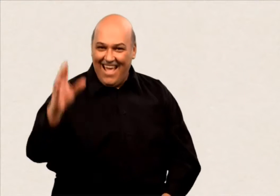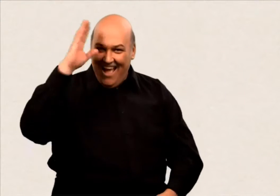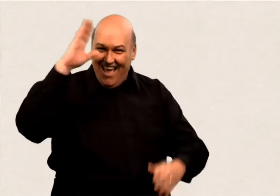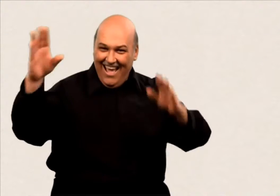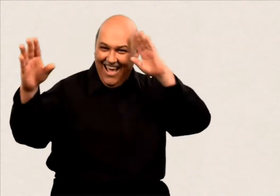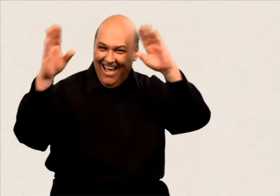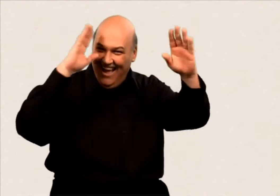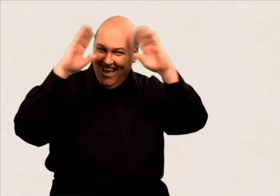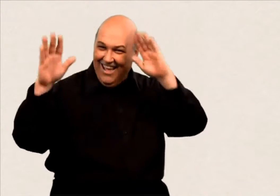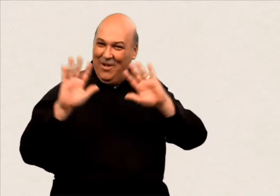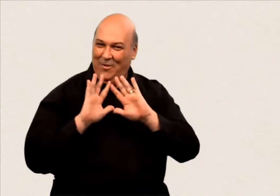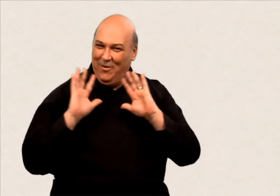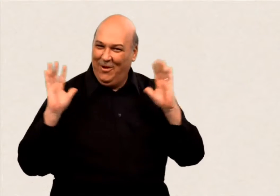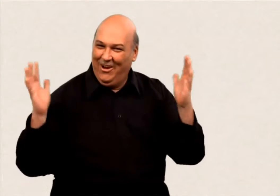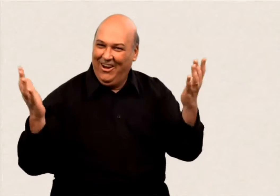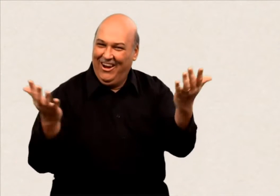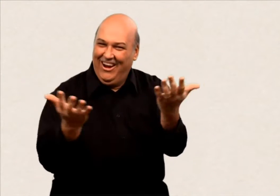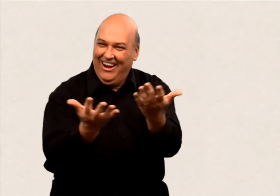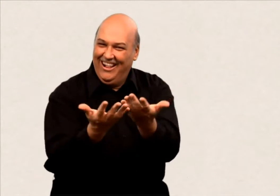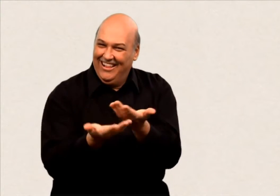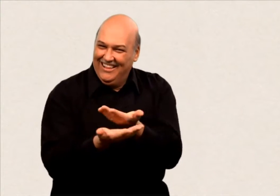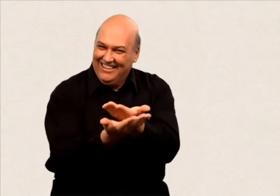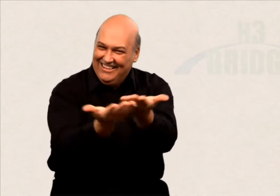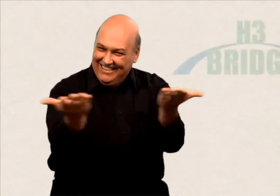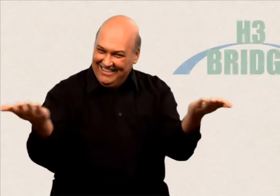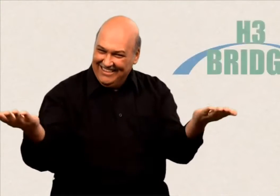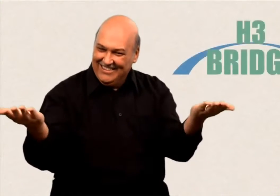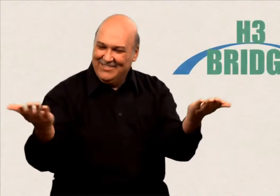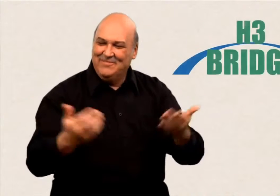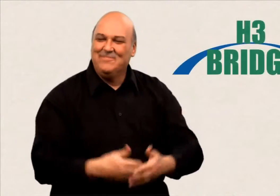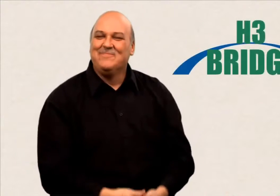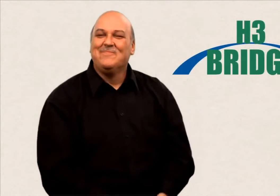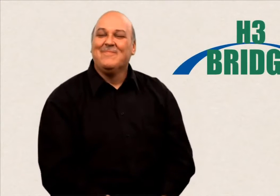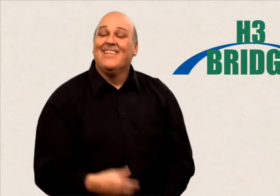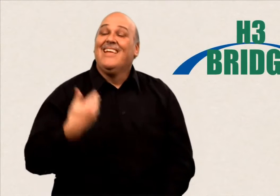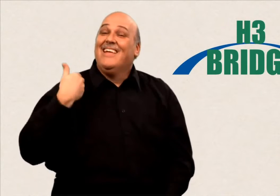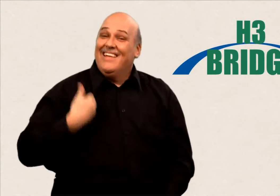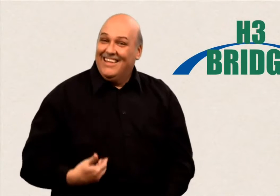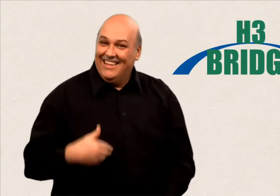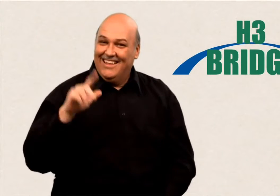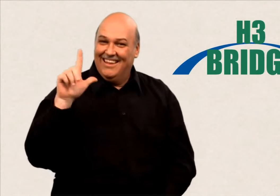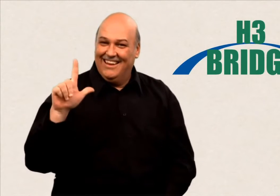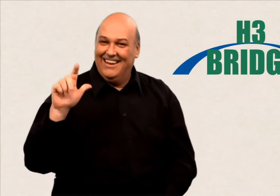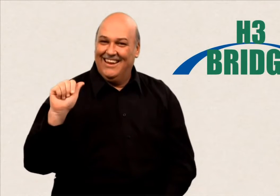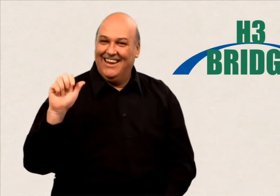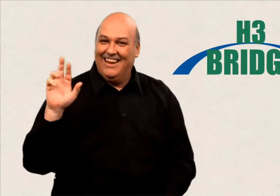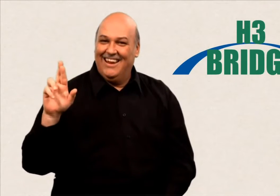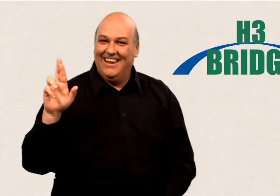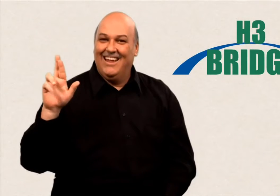Hello to everyone around the world! I will be Larry. Please don't think of me as